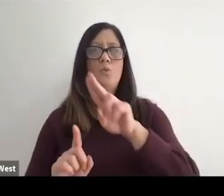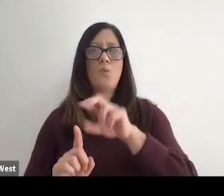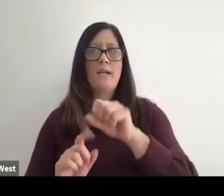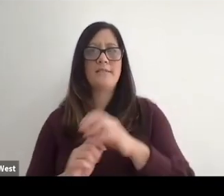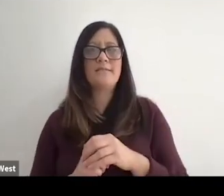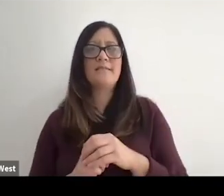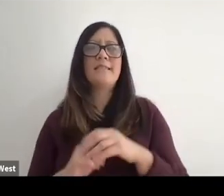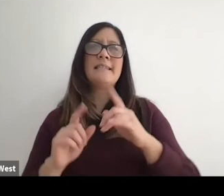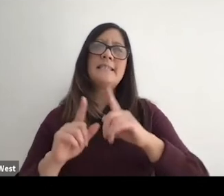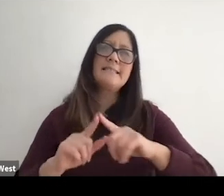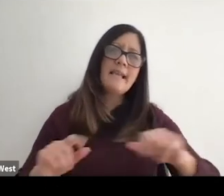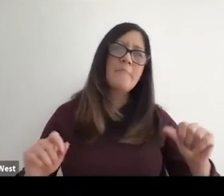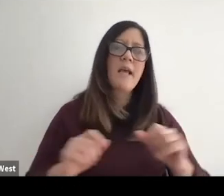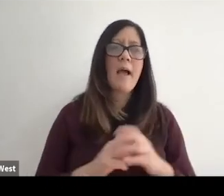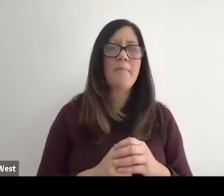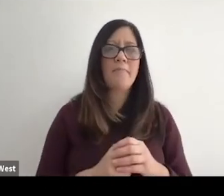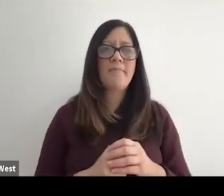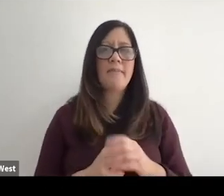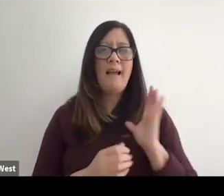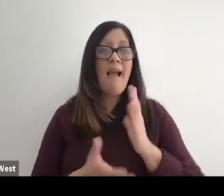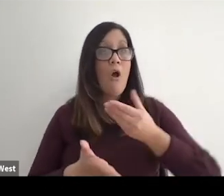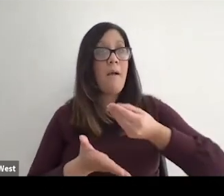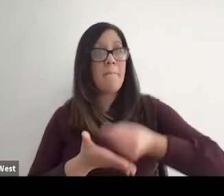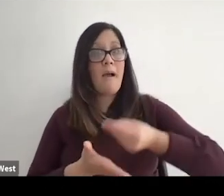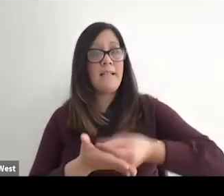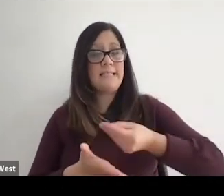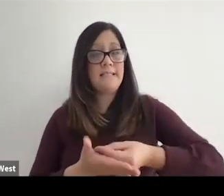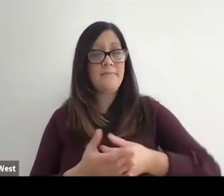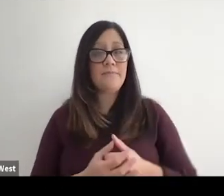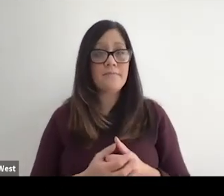we put our money where our methodologies, our mindsets are, and what we value.